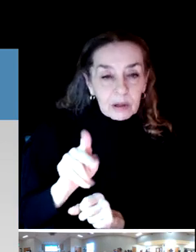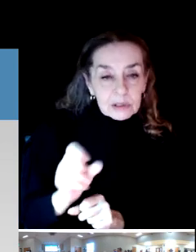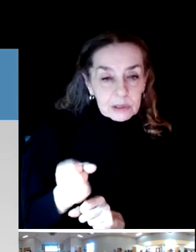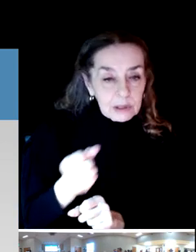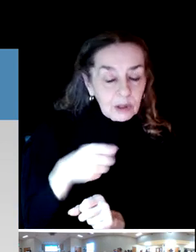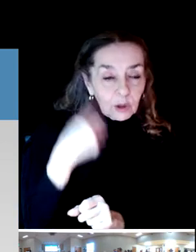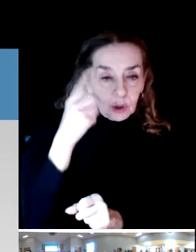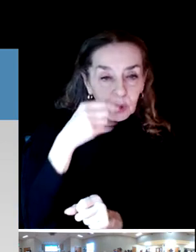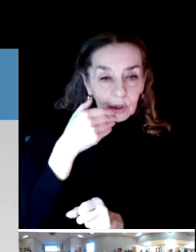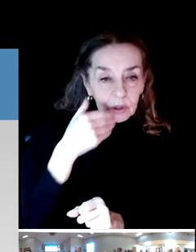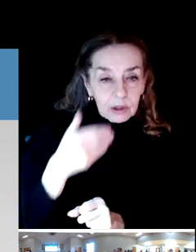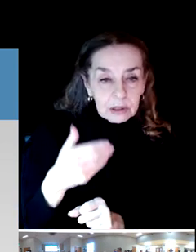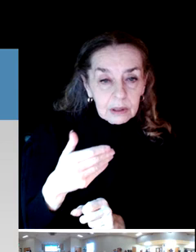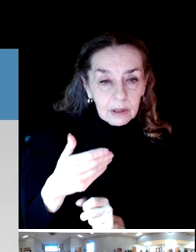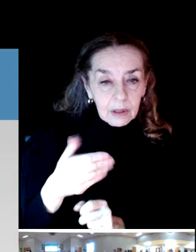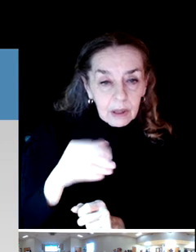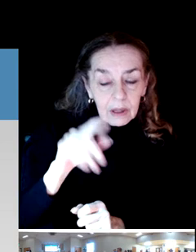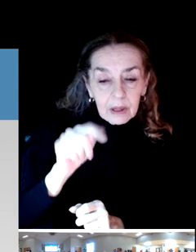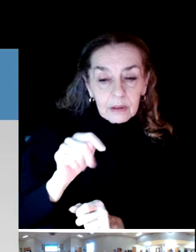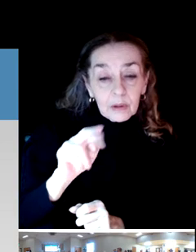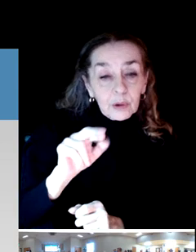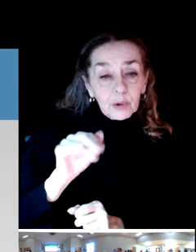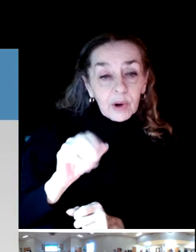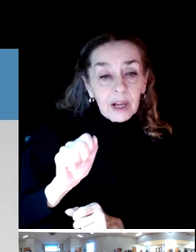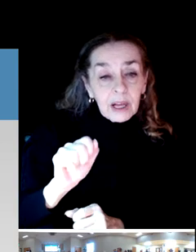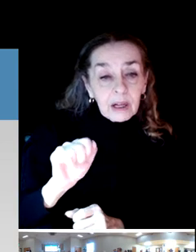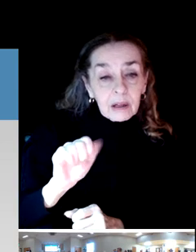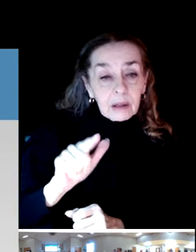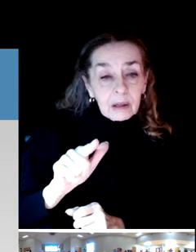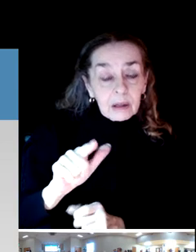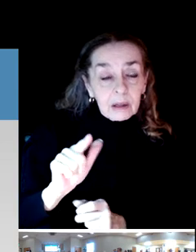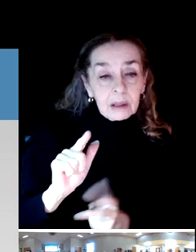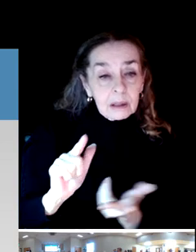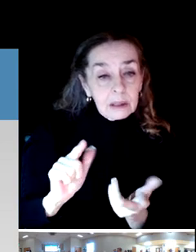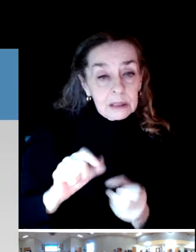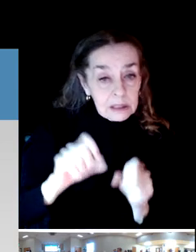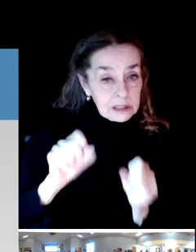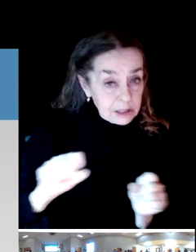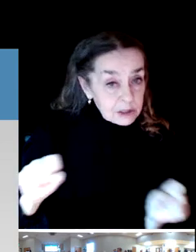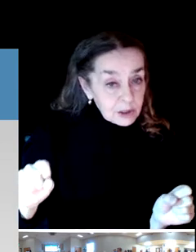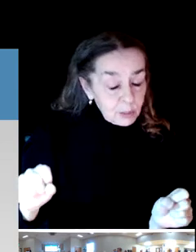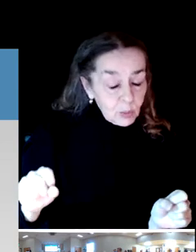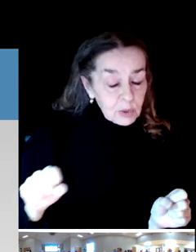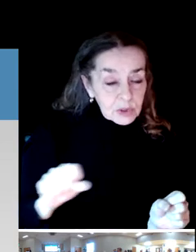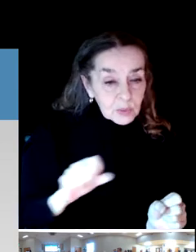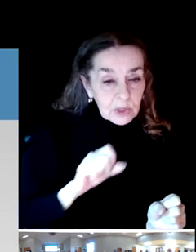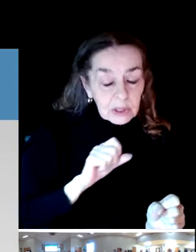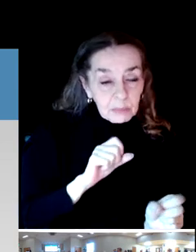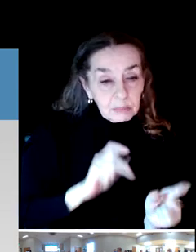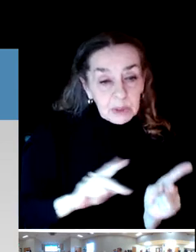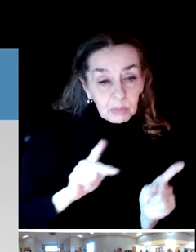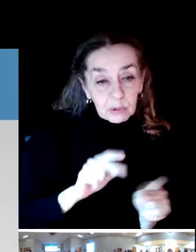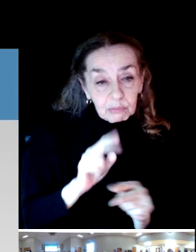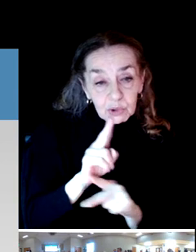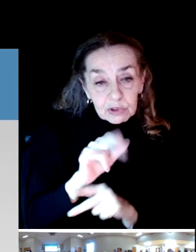The trail system was something that was well used in the minds of our focus group. Individuals very much appreciated.